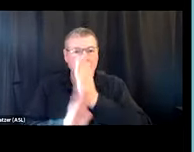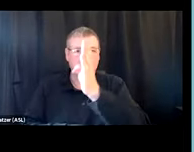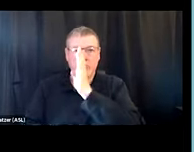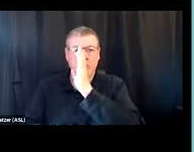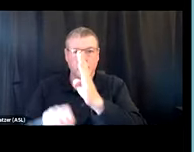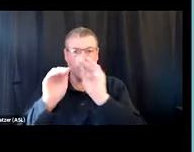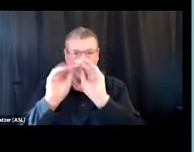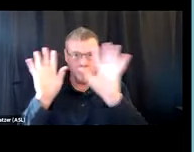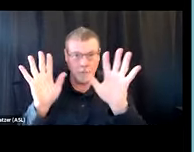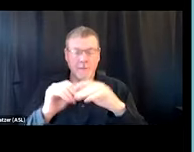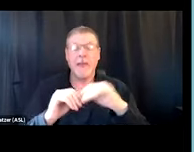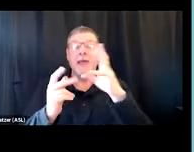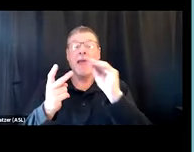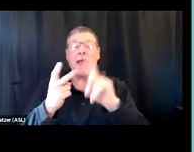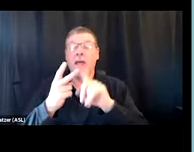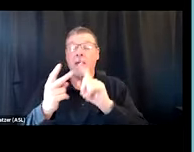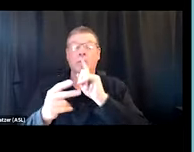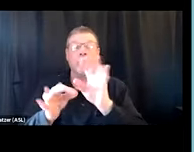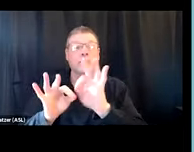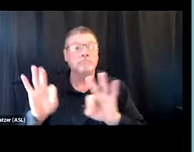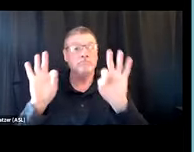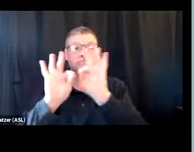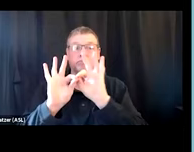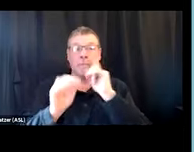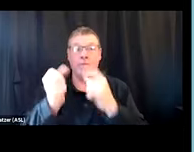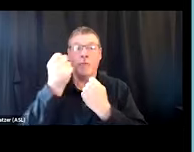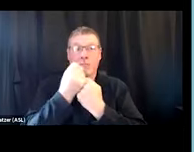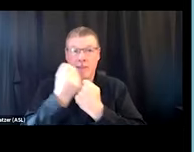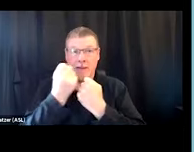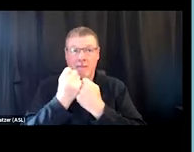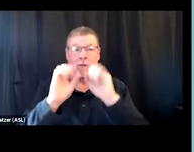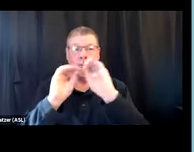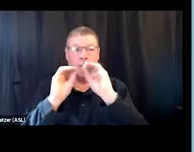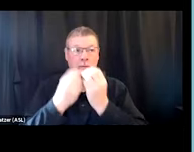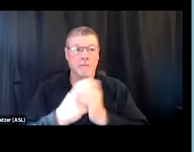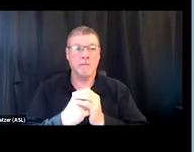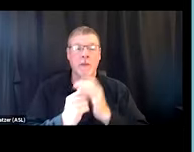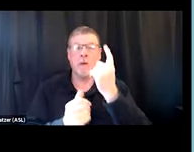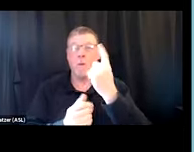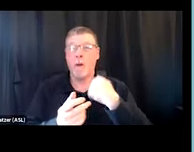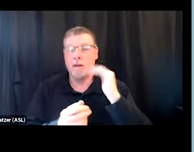They also are really critical advocacy organizations. Some of the ones that I'm familiar with